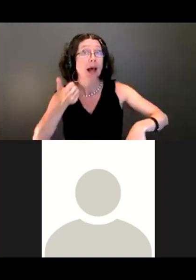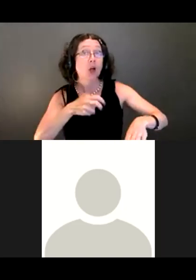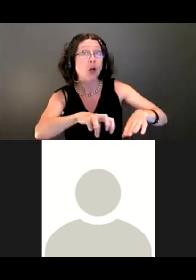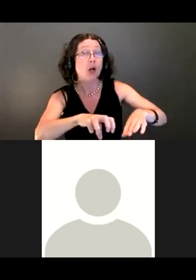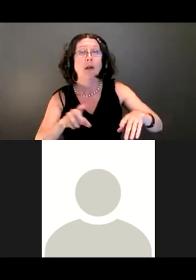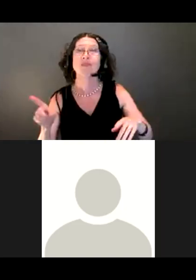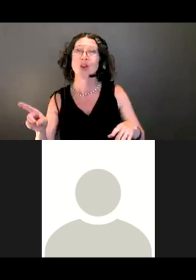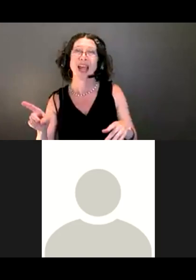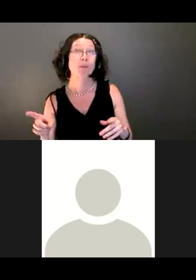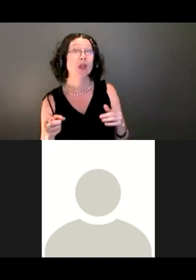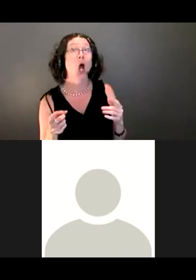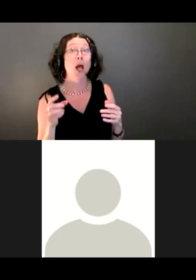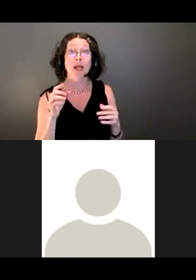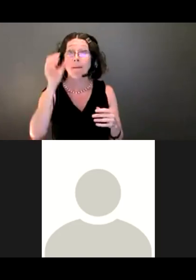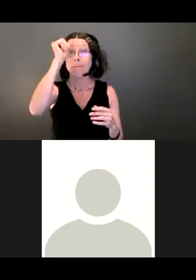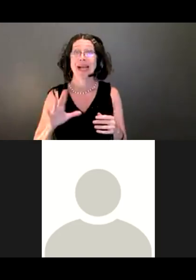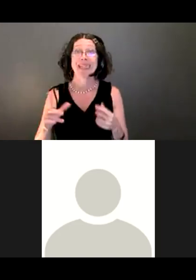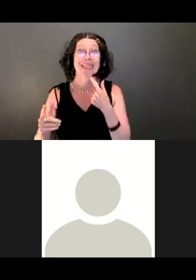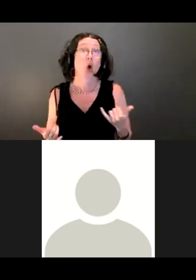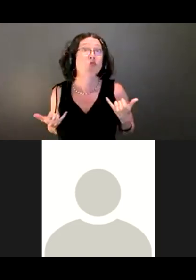You'd have to stay in the chair.